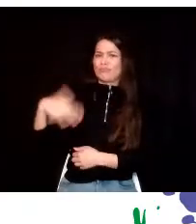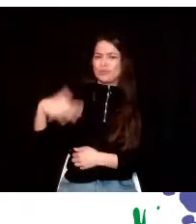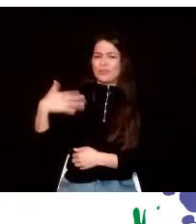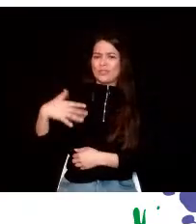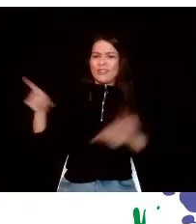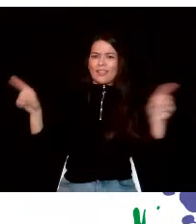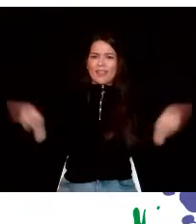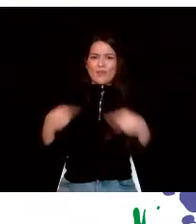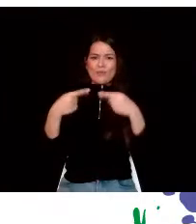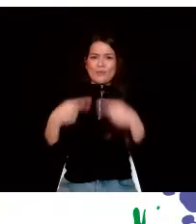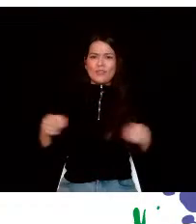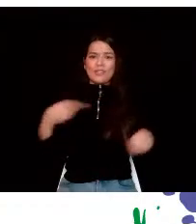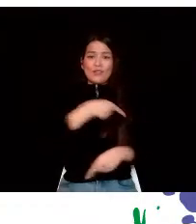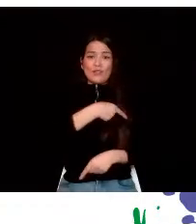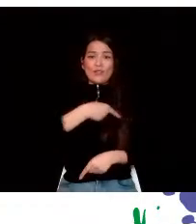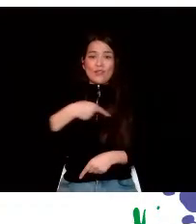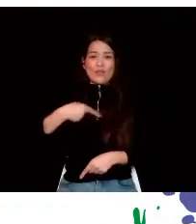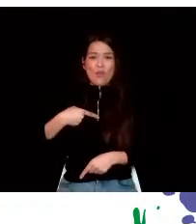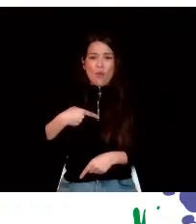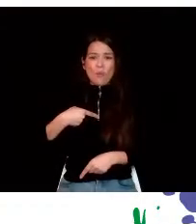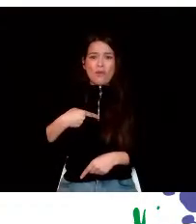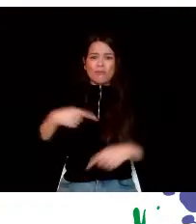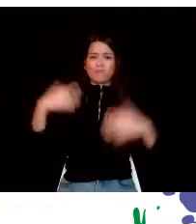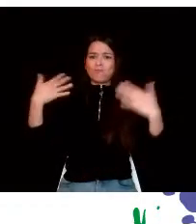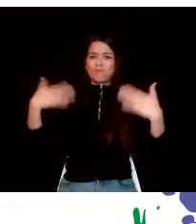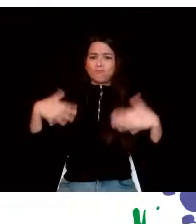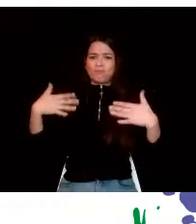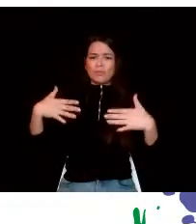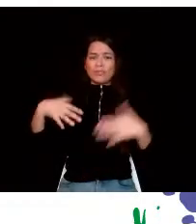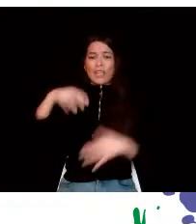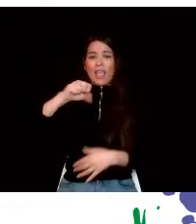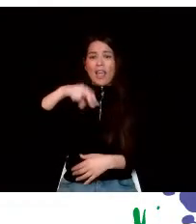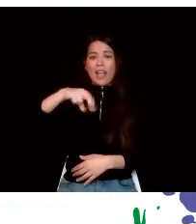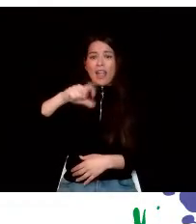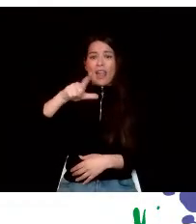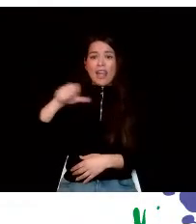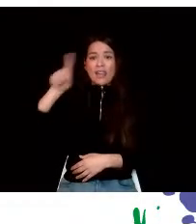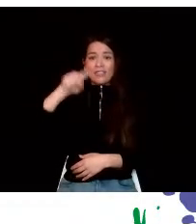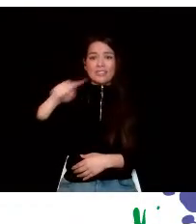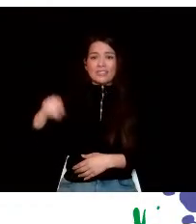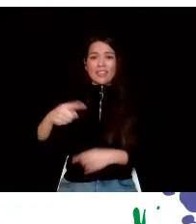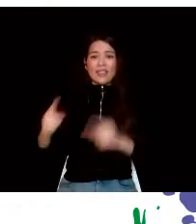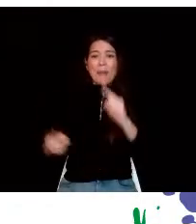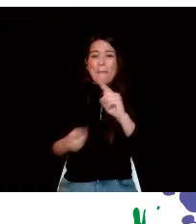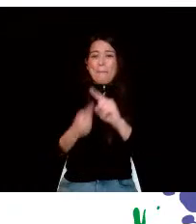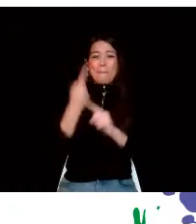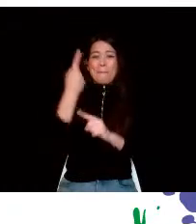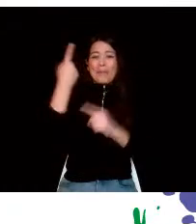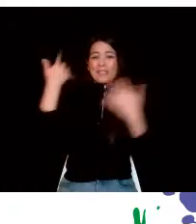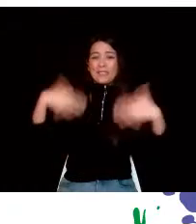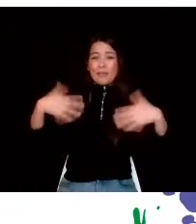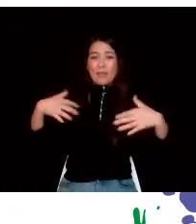His name appears in the annals of the main world's orchestras and theaters.